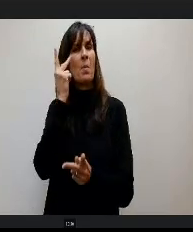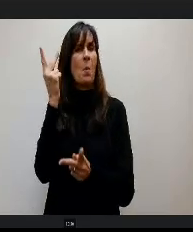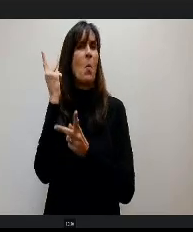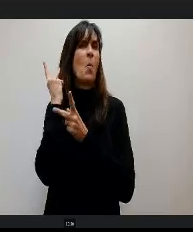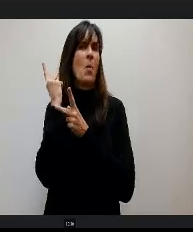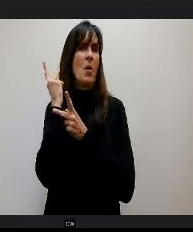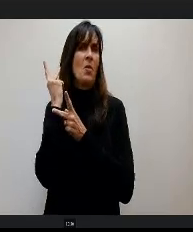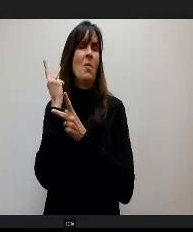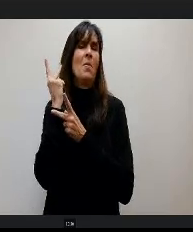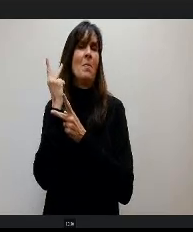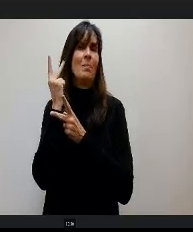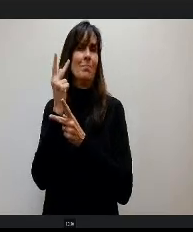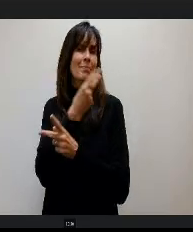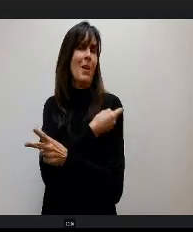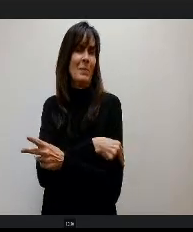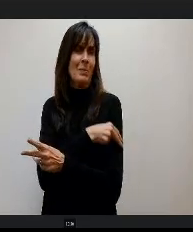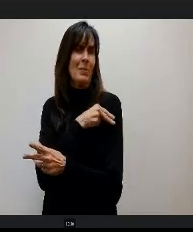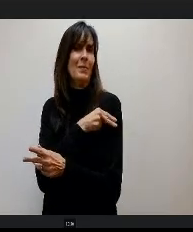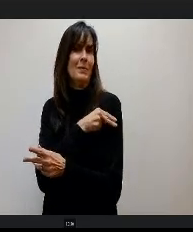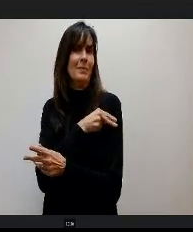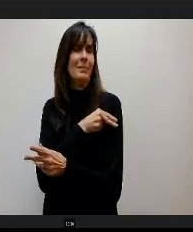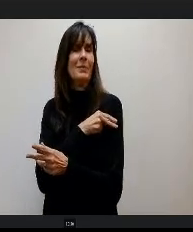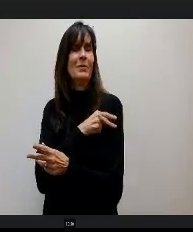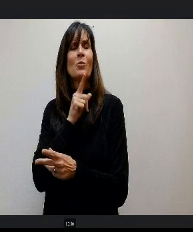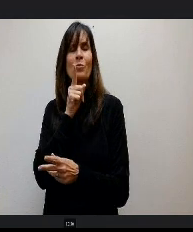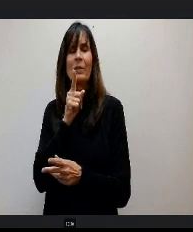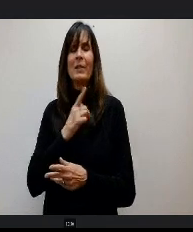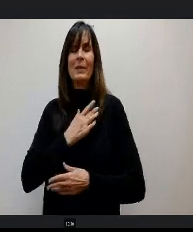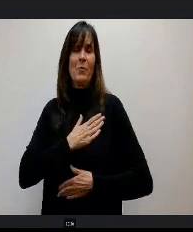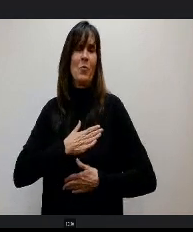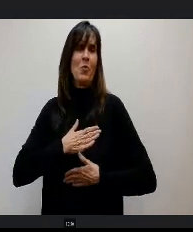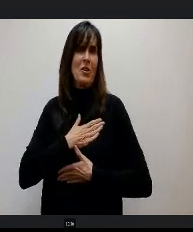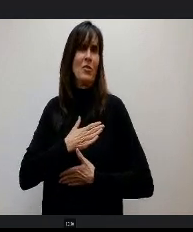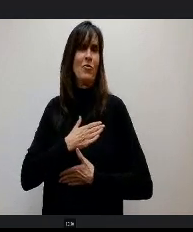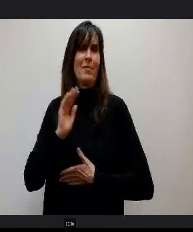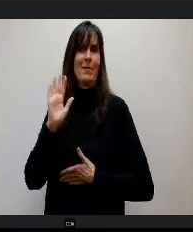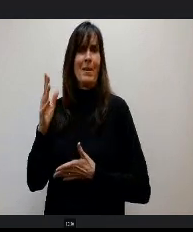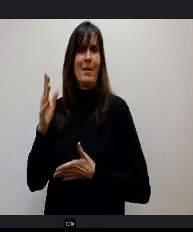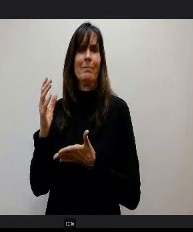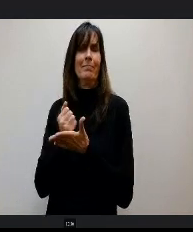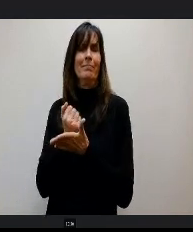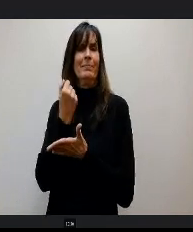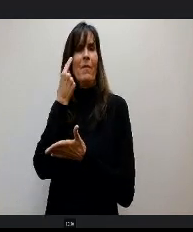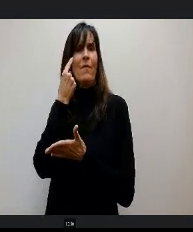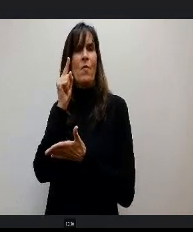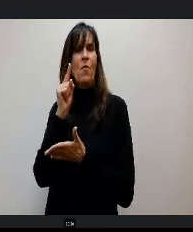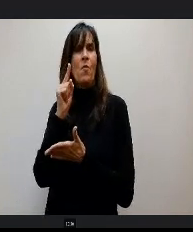So we just really appreciate the opportunities that Project Search gives to our students and just